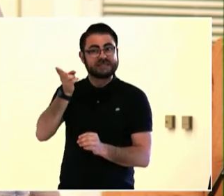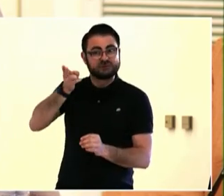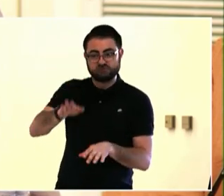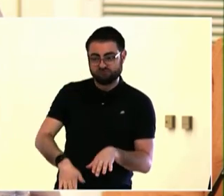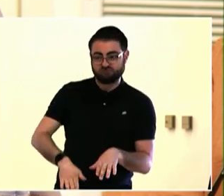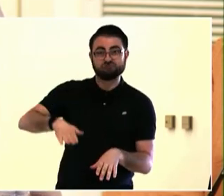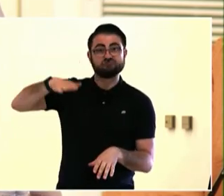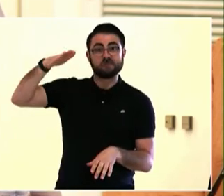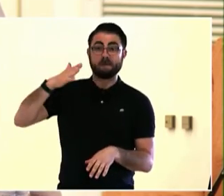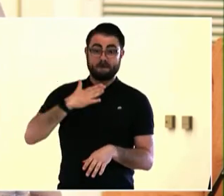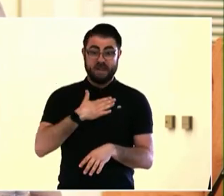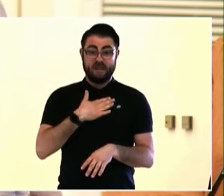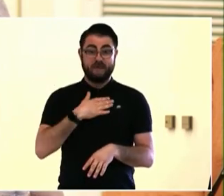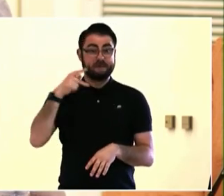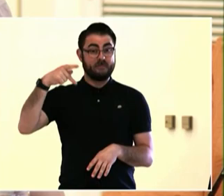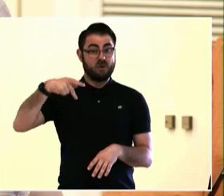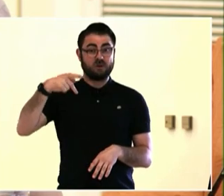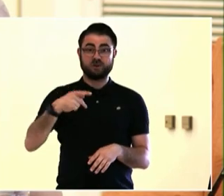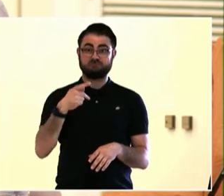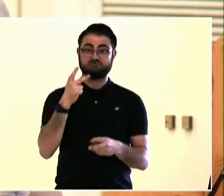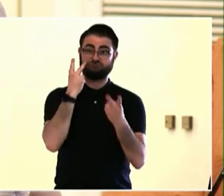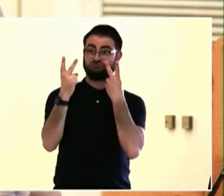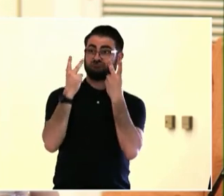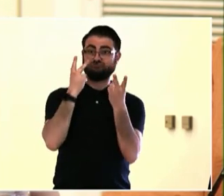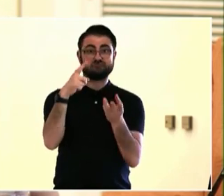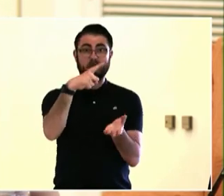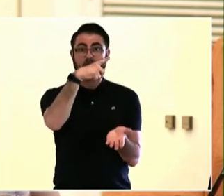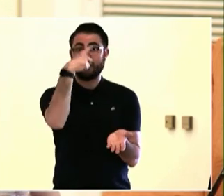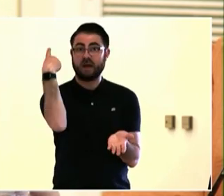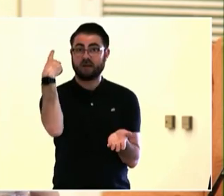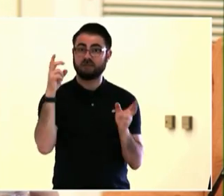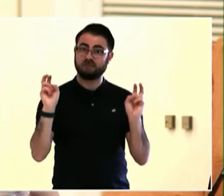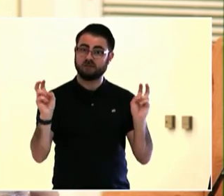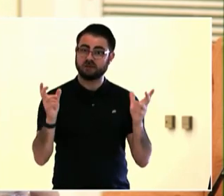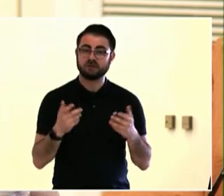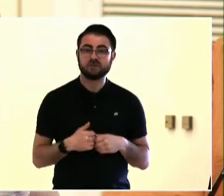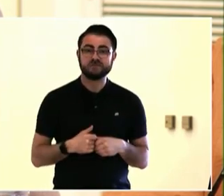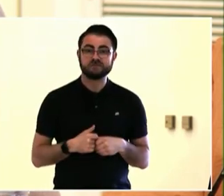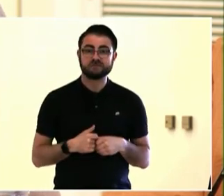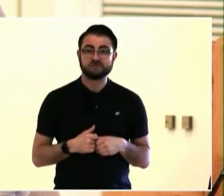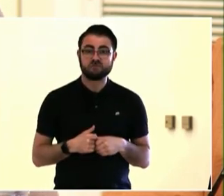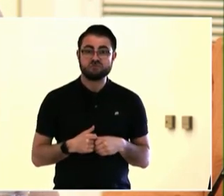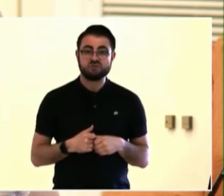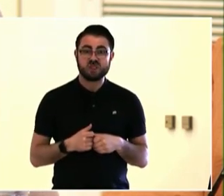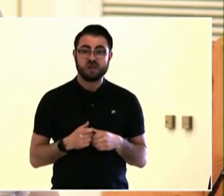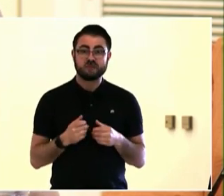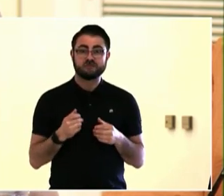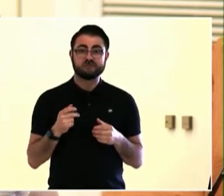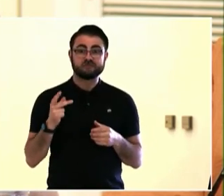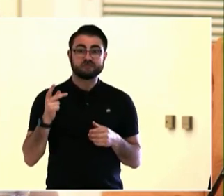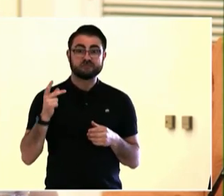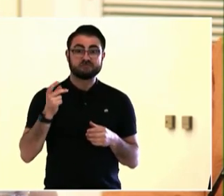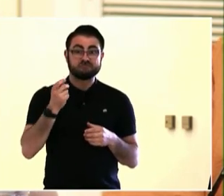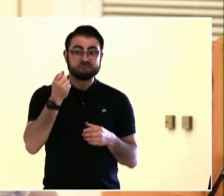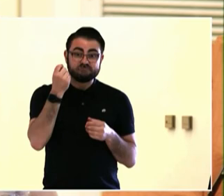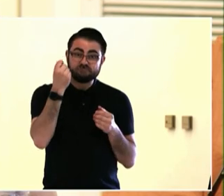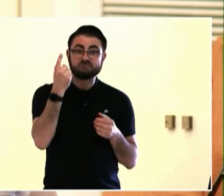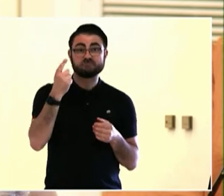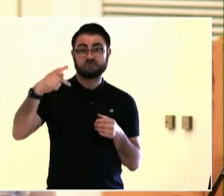Colombia, Bogota, a professor of public law, Pontificia